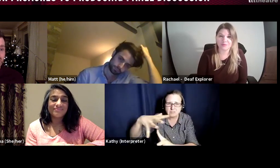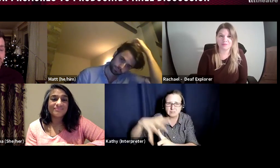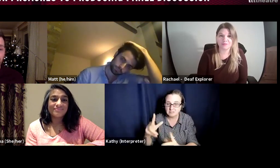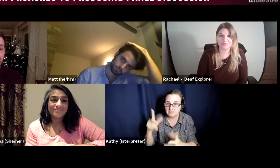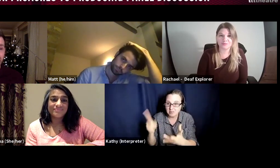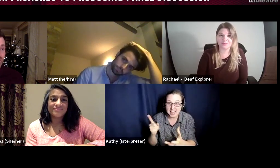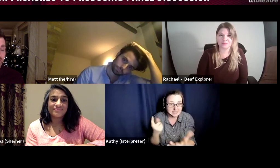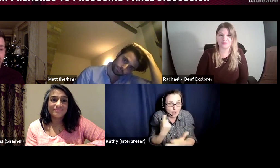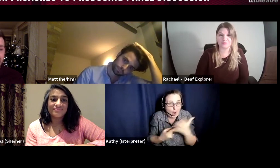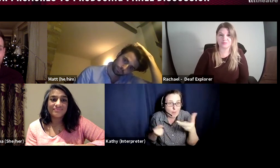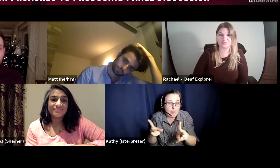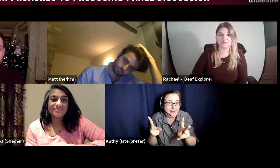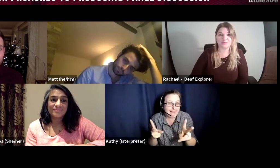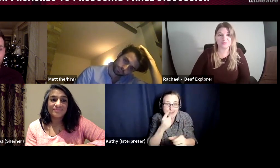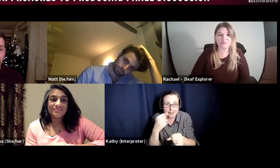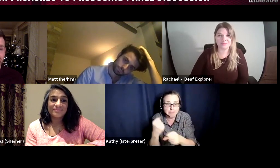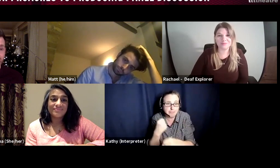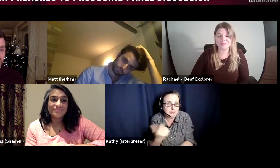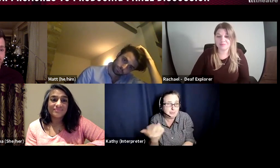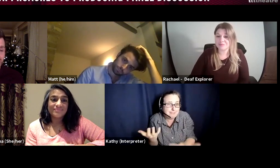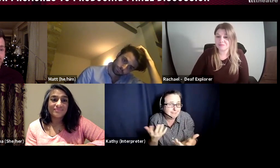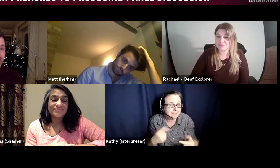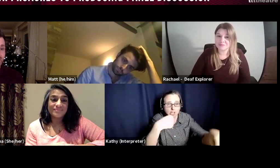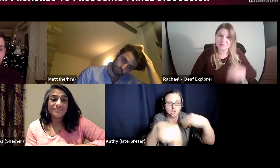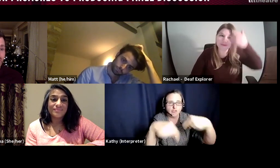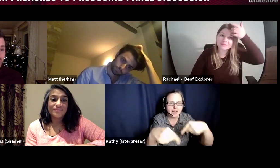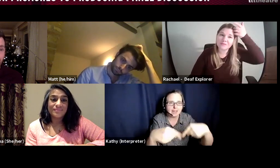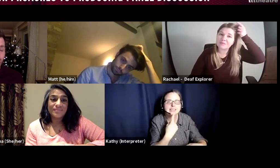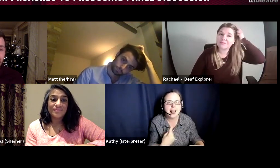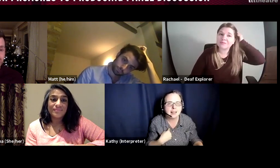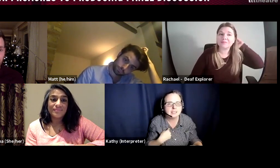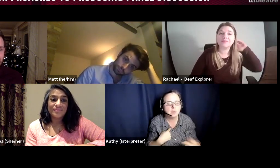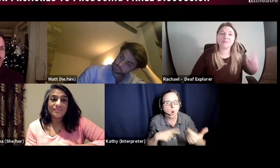If a director says they want to do something on a production and I don't know how we can do it